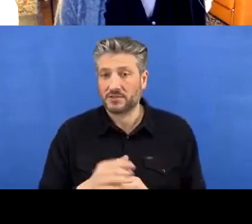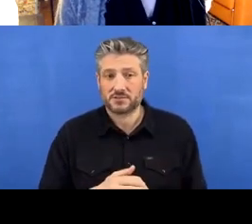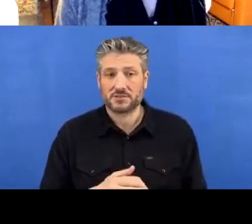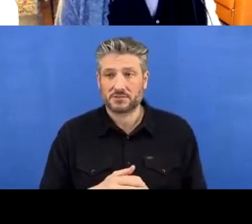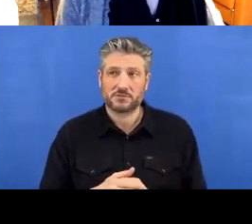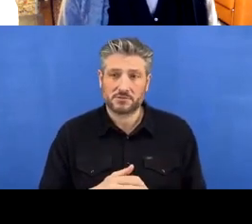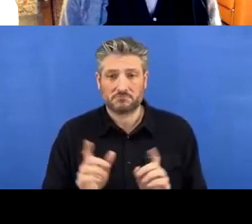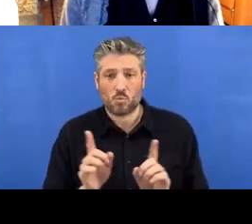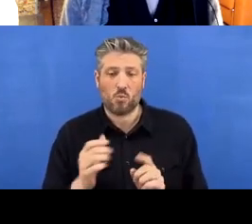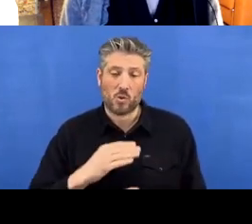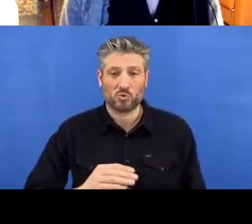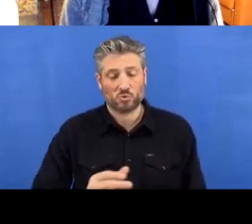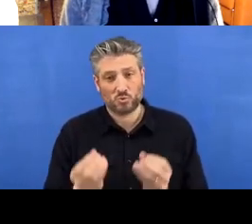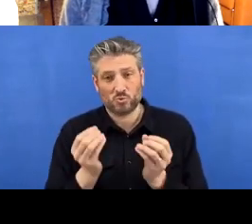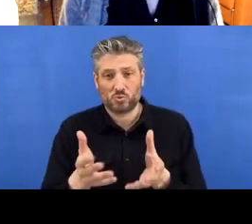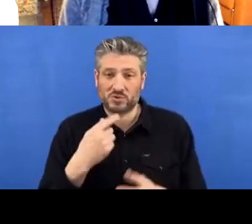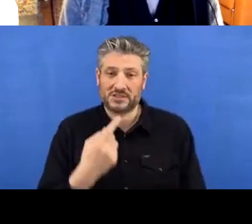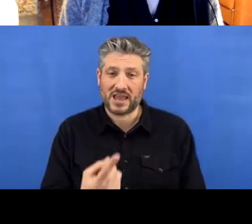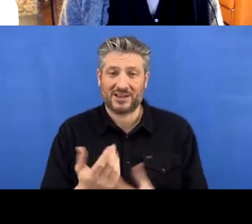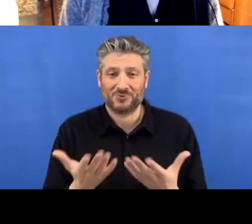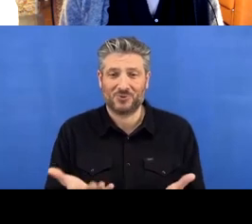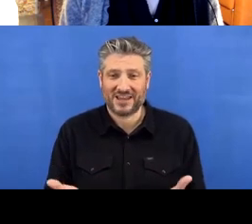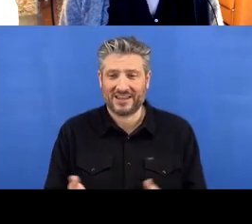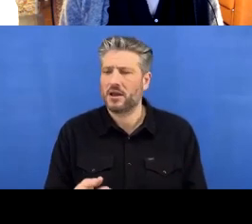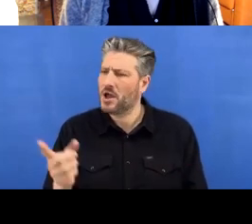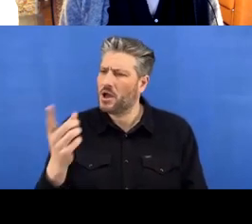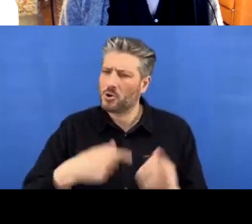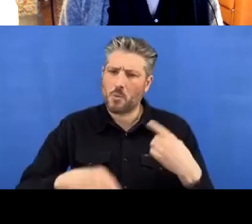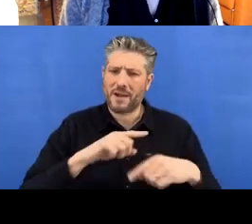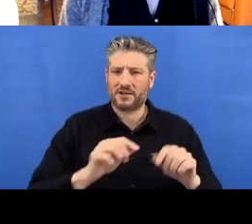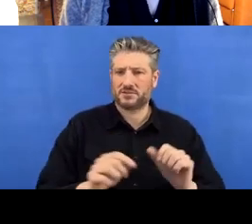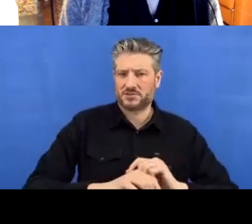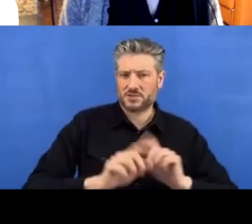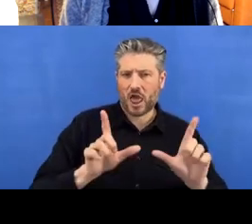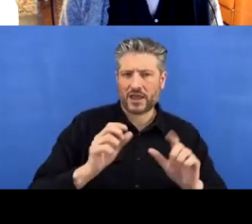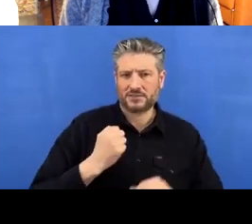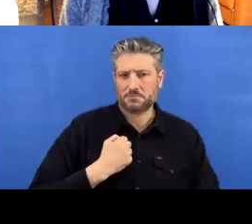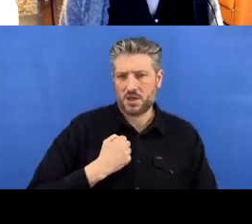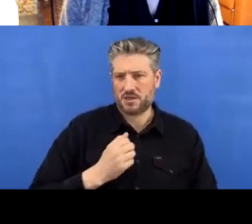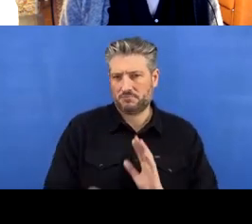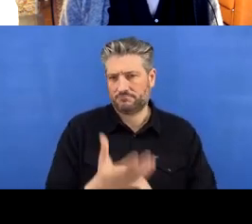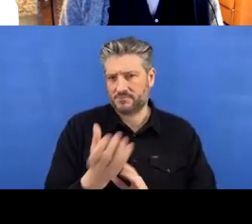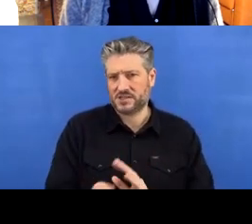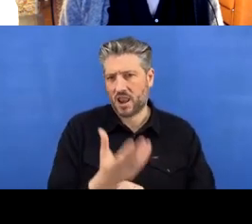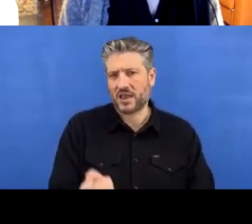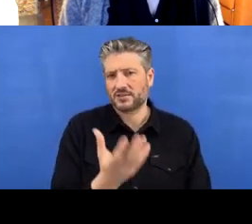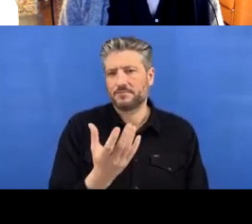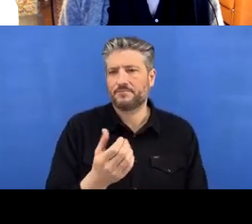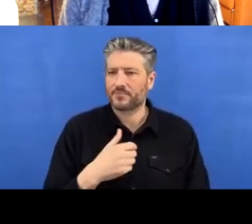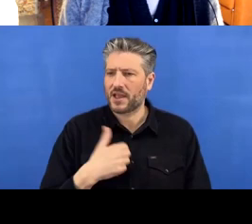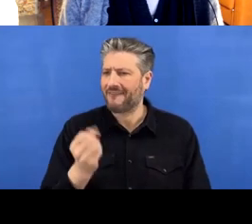back to my slides, just for a little conclusion.